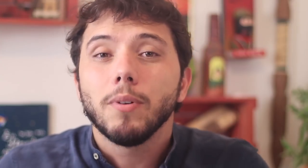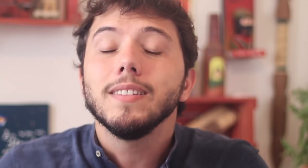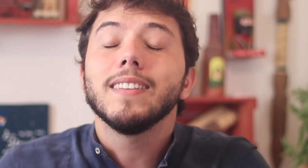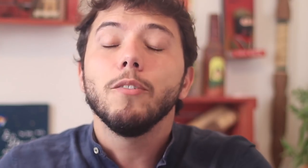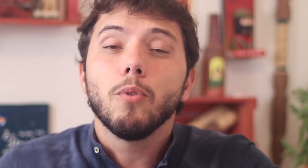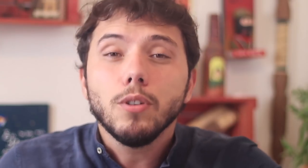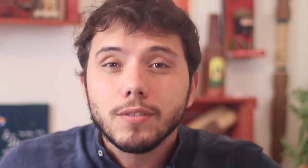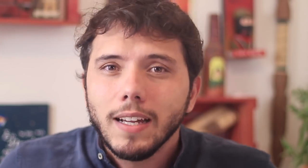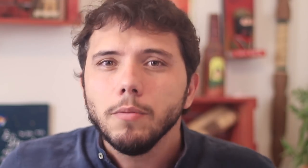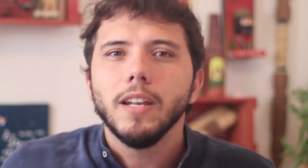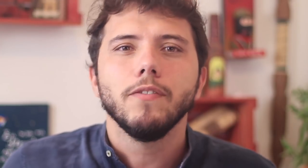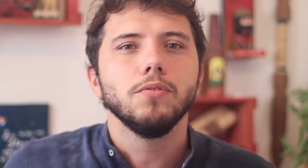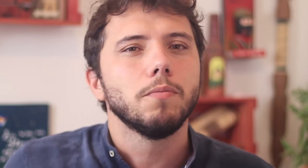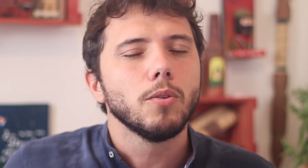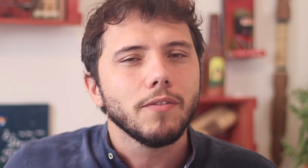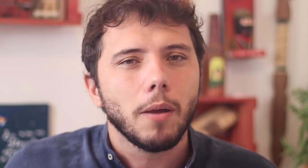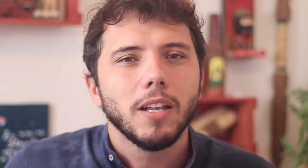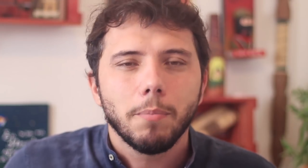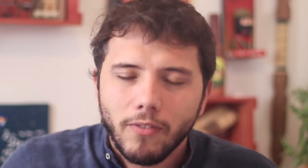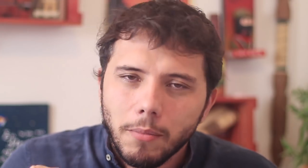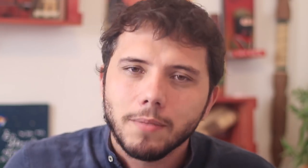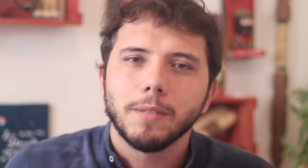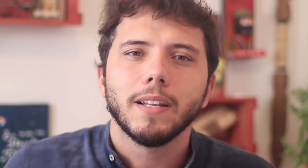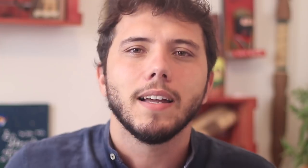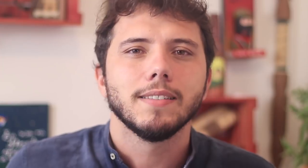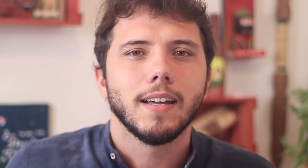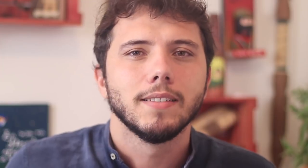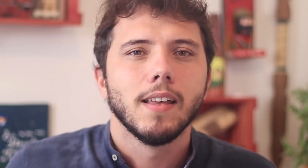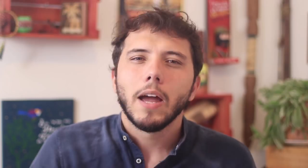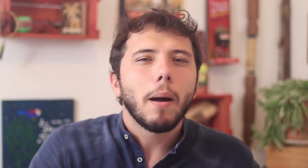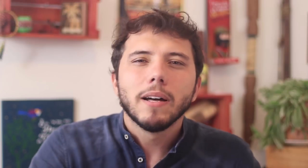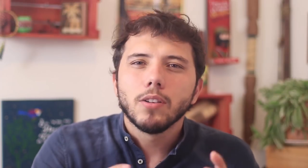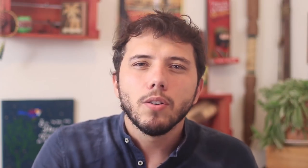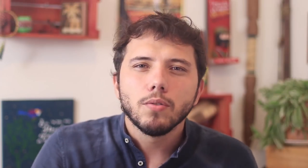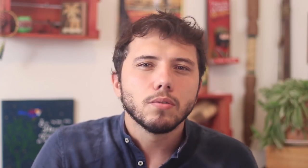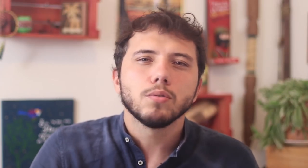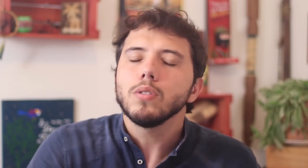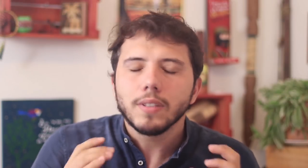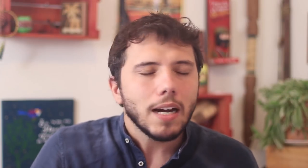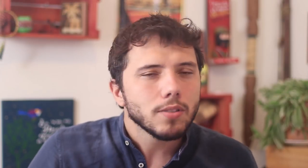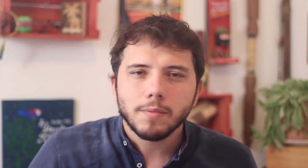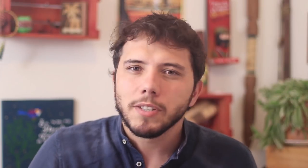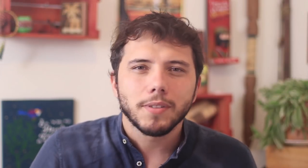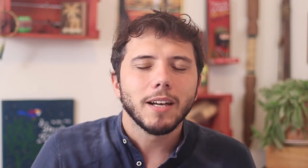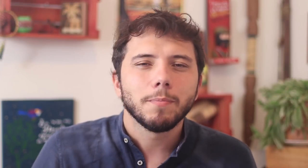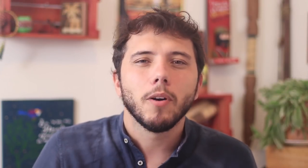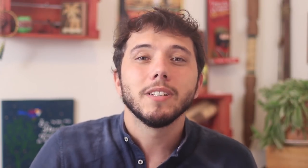while they are cutting benefits of the Family Assistance Program to families in dire need. It is the complete abandonment of the poorest